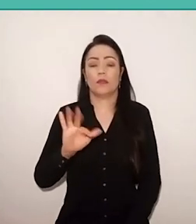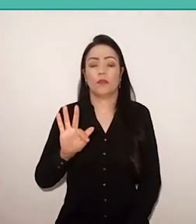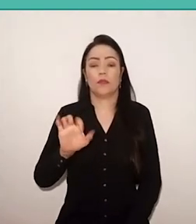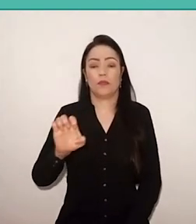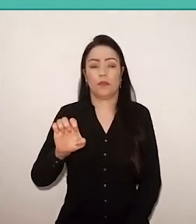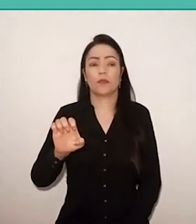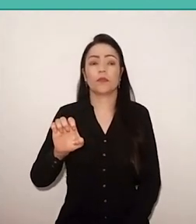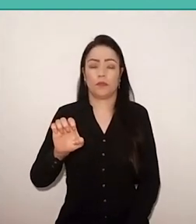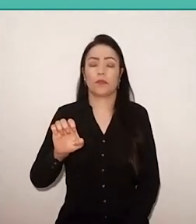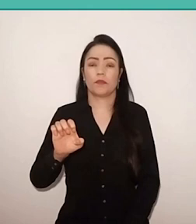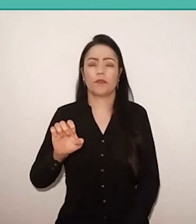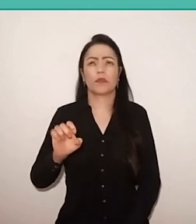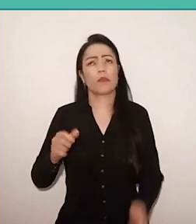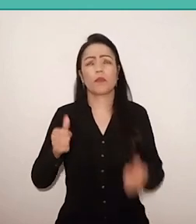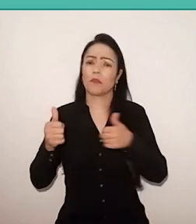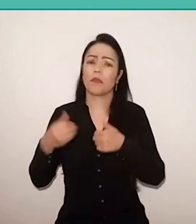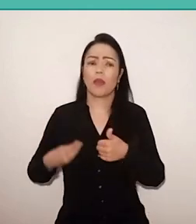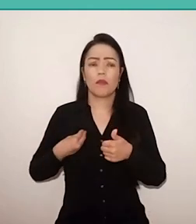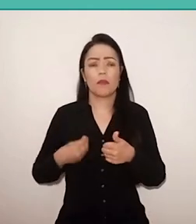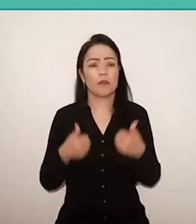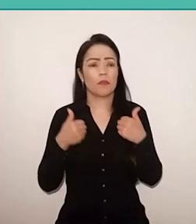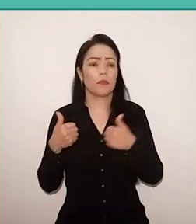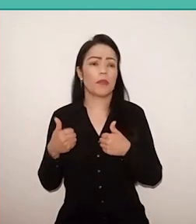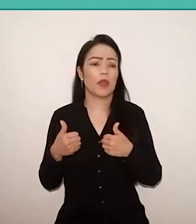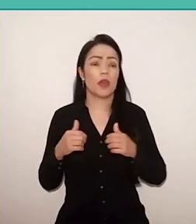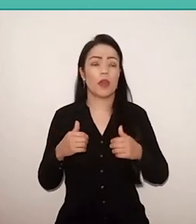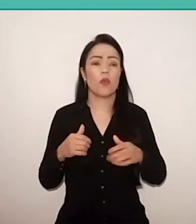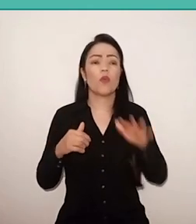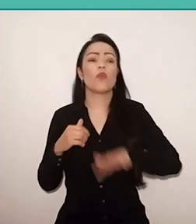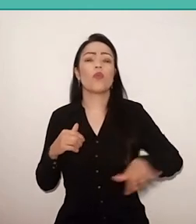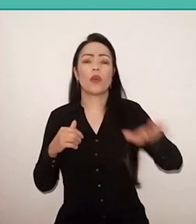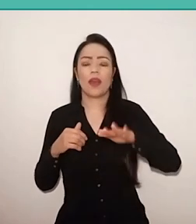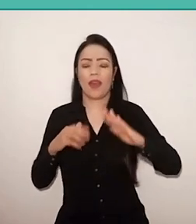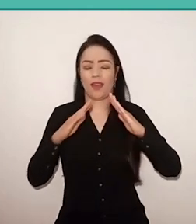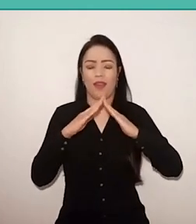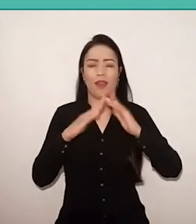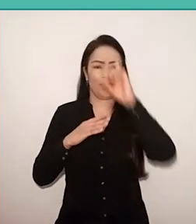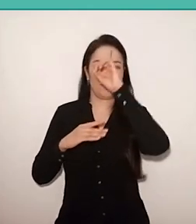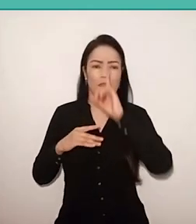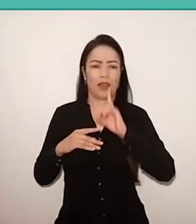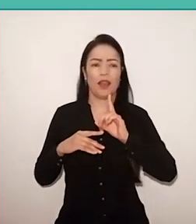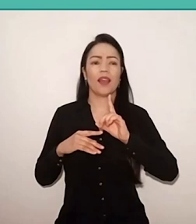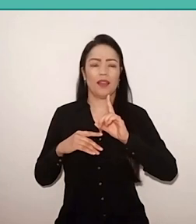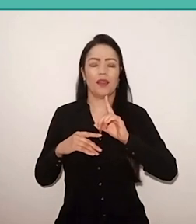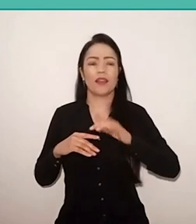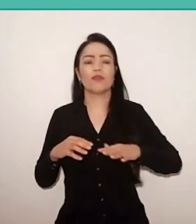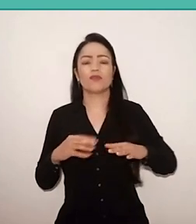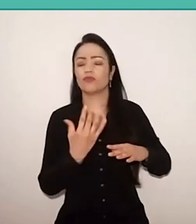lived at a house the Casa Amarela neighborhood, that had a very big garden, had a very big yard, etc.